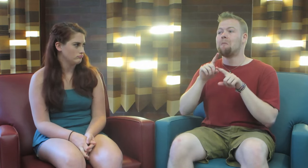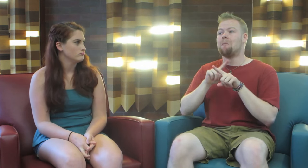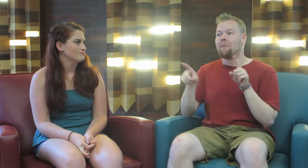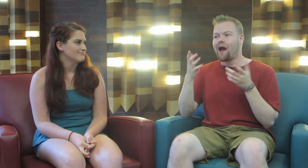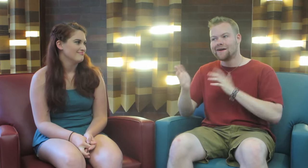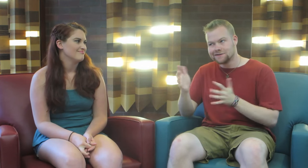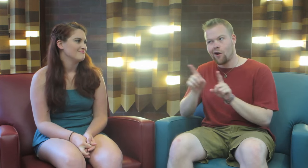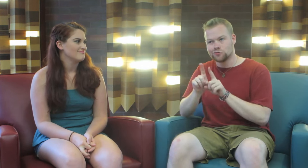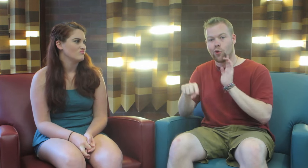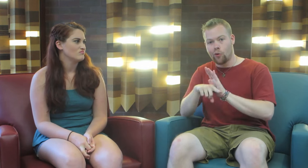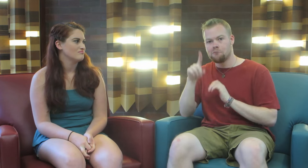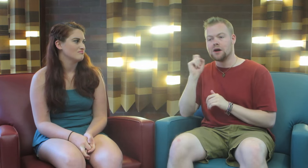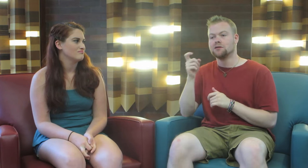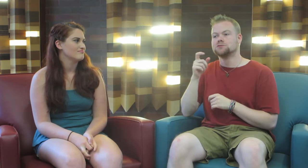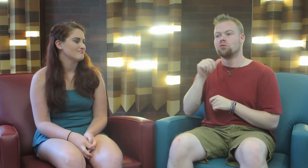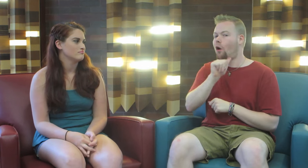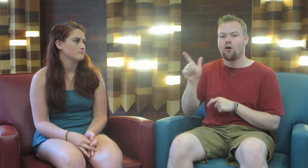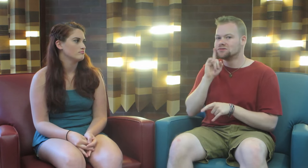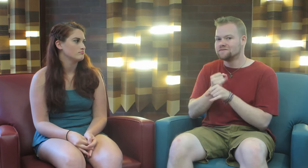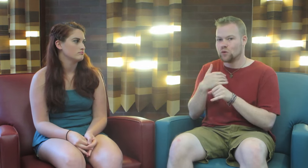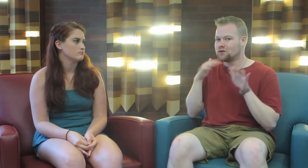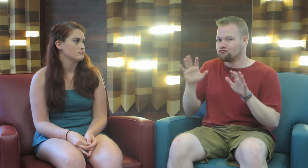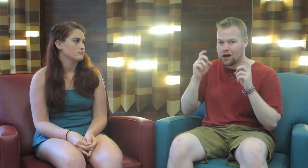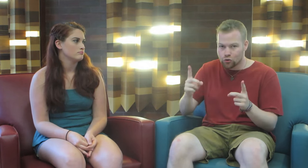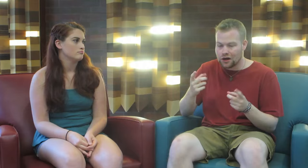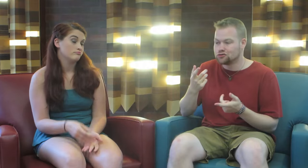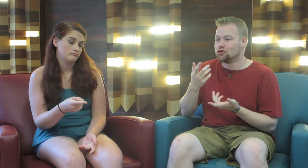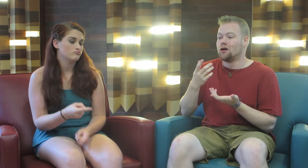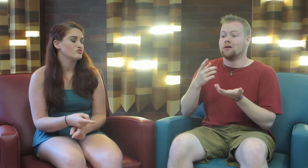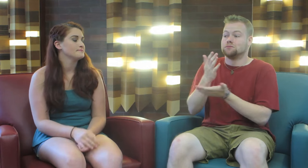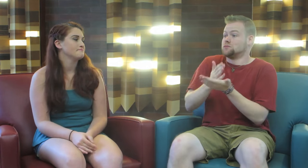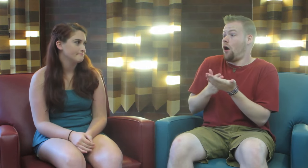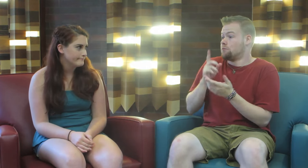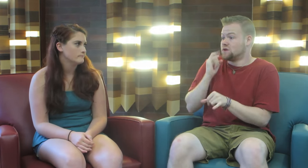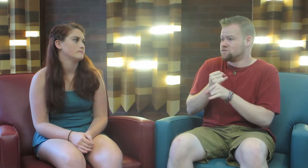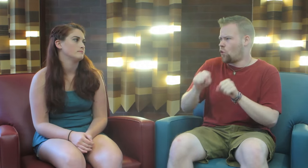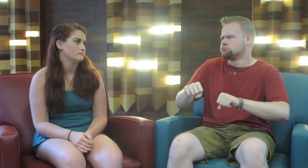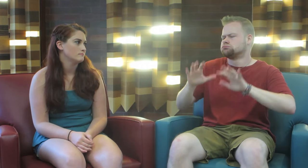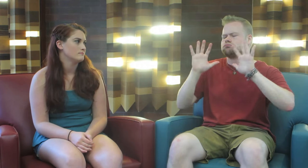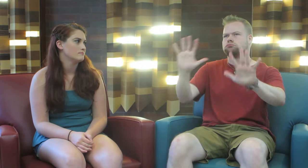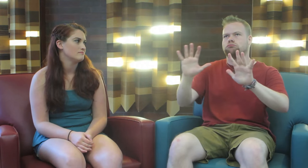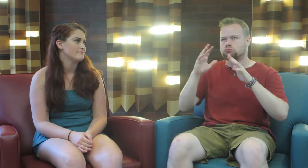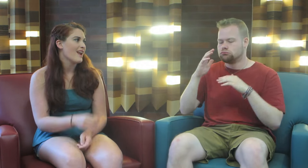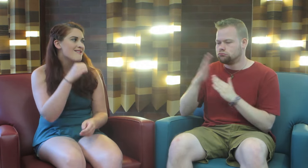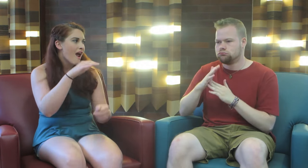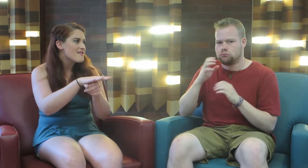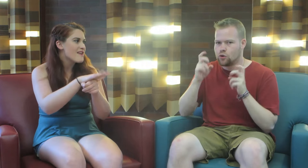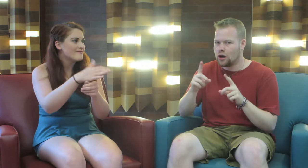But… There’s also a downside, because not all deaf schools have great education. Some deaf schools, yes, are phenomenal and have top education.